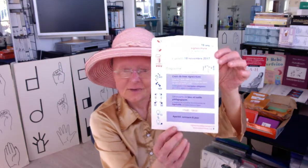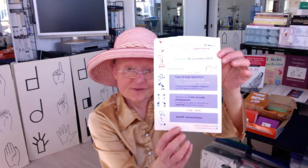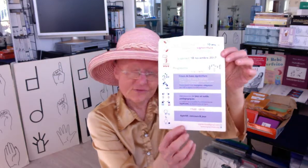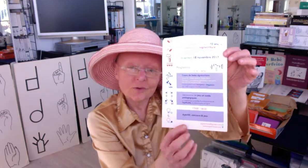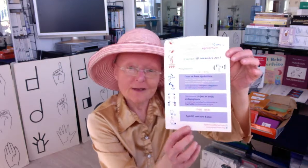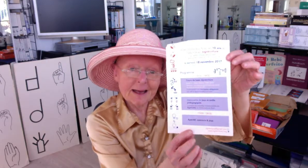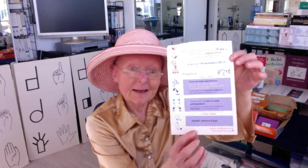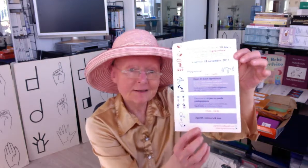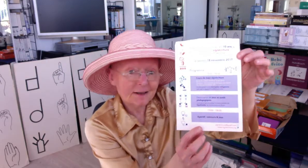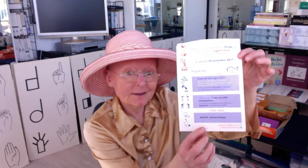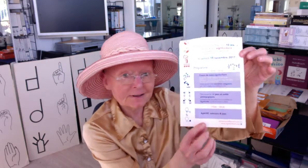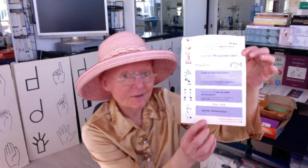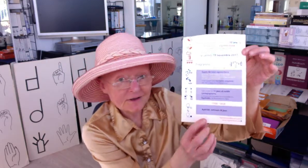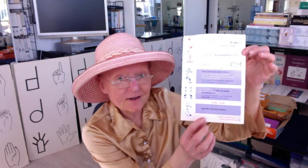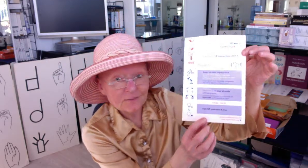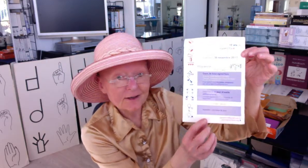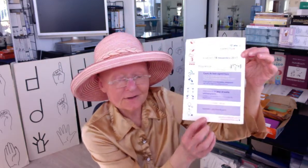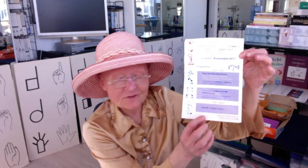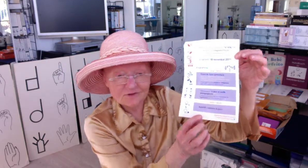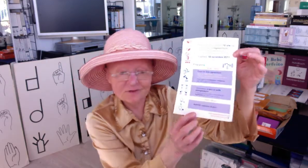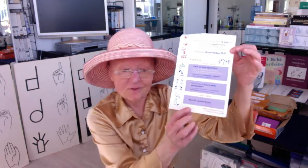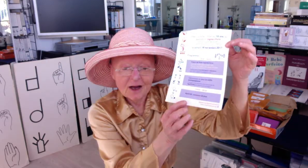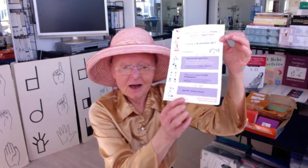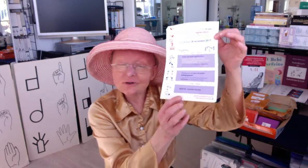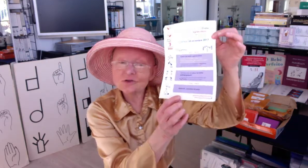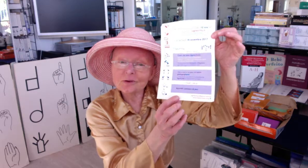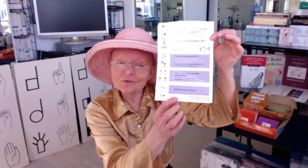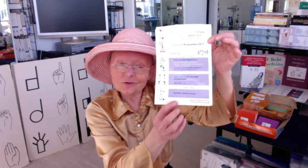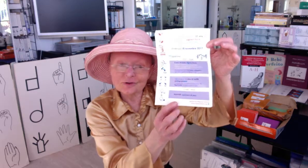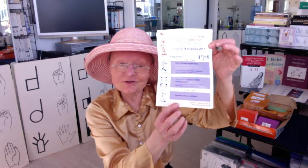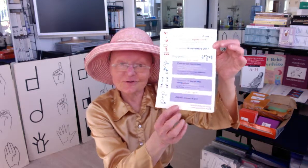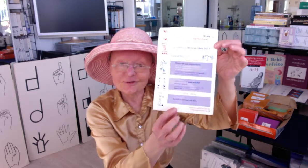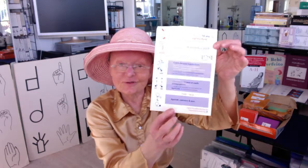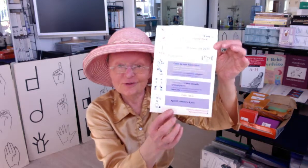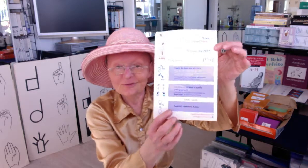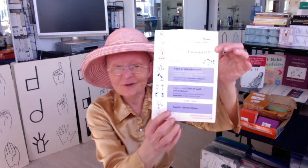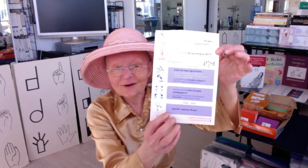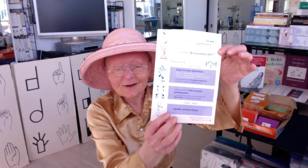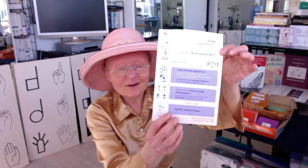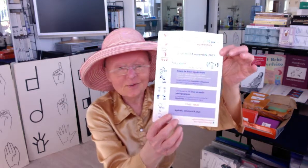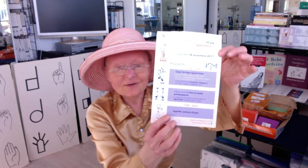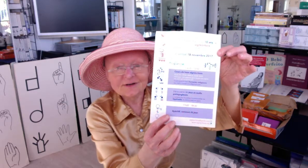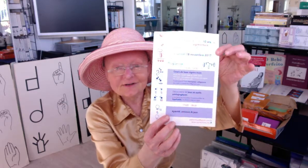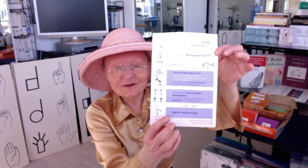They've already had it technically because I'm making this video on the 21st of November a couple of days later